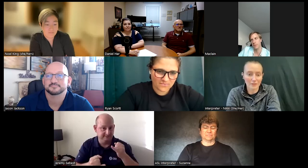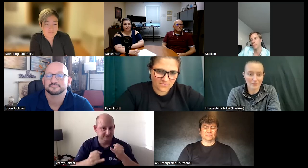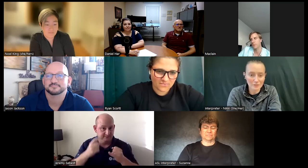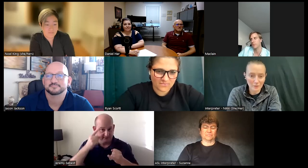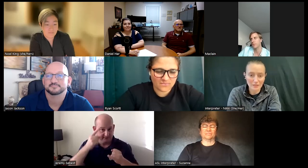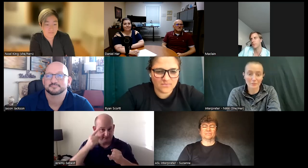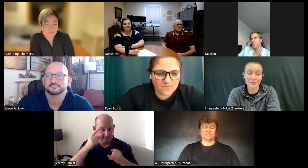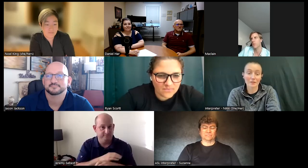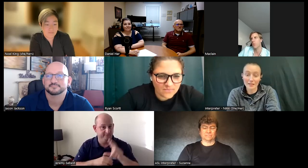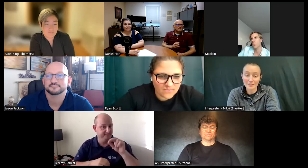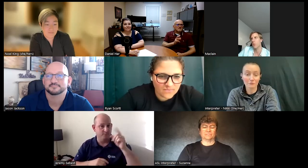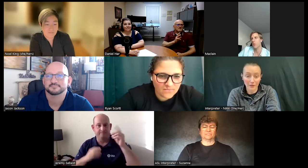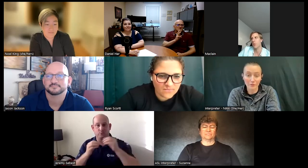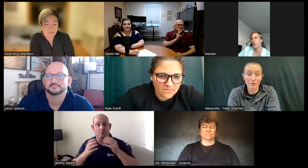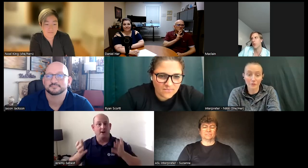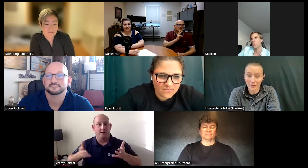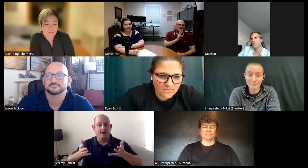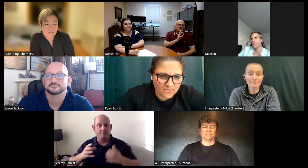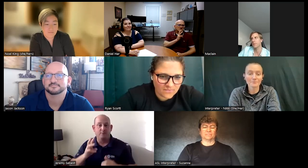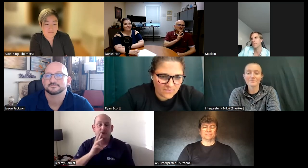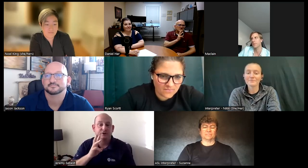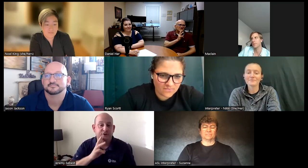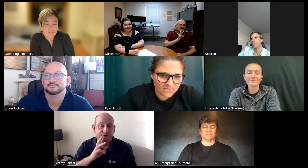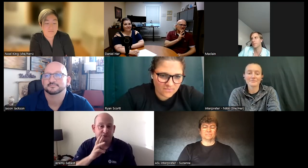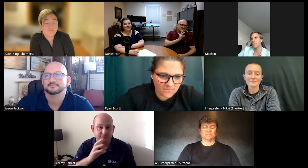have plenty of space But the last final thing